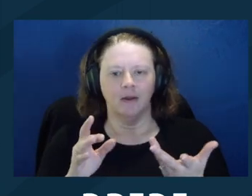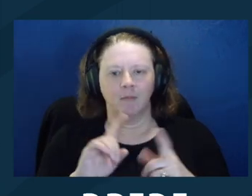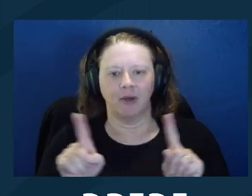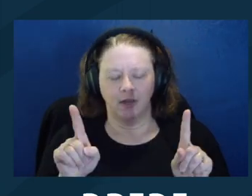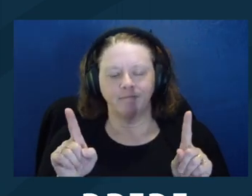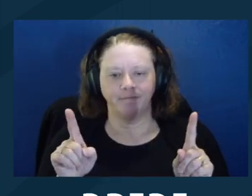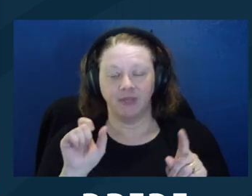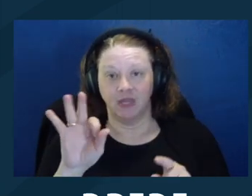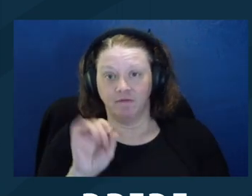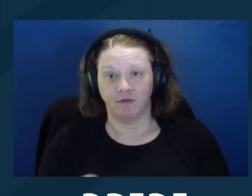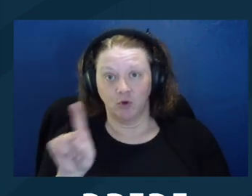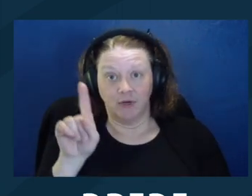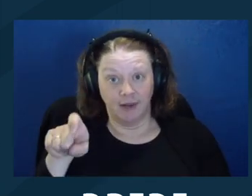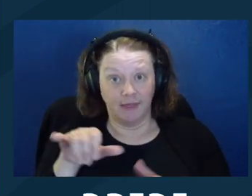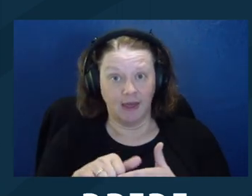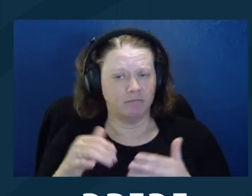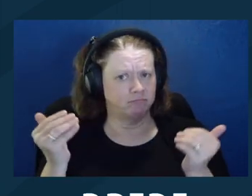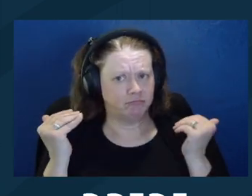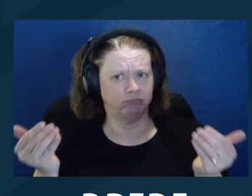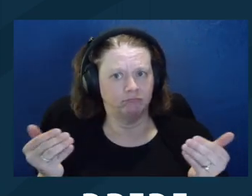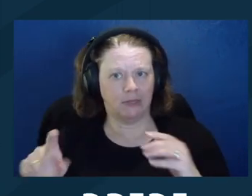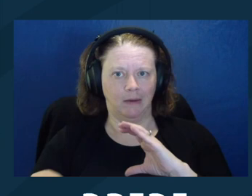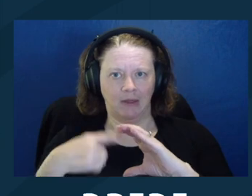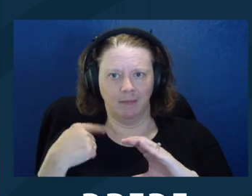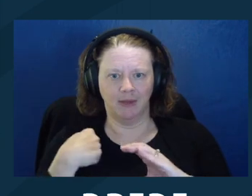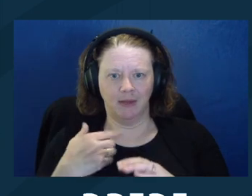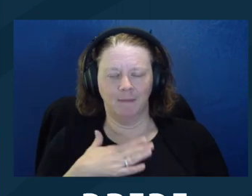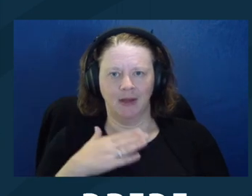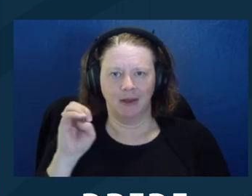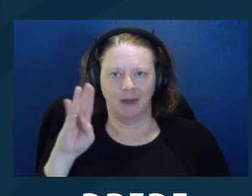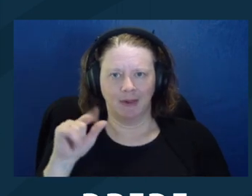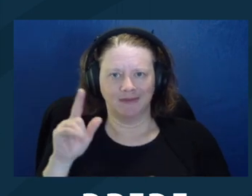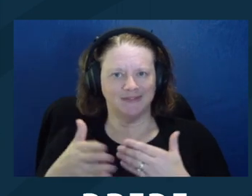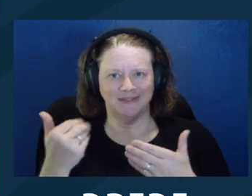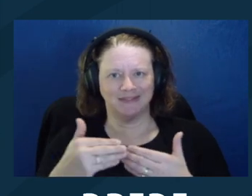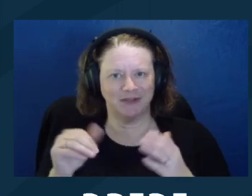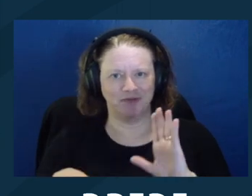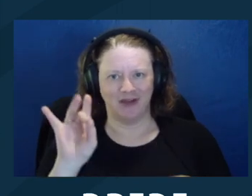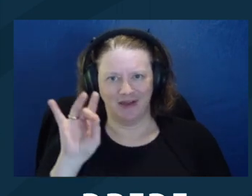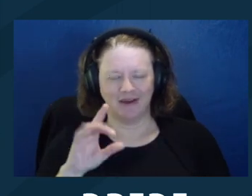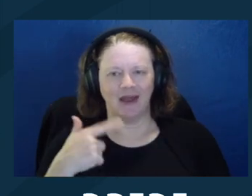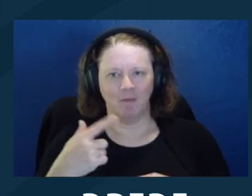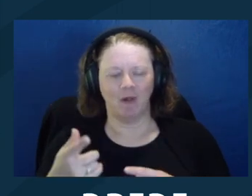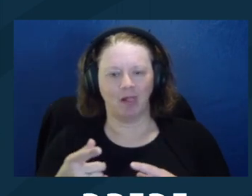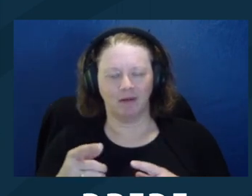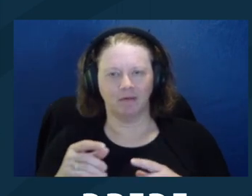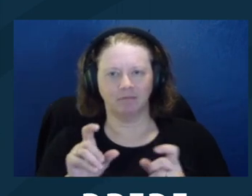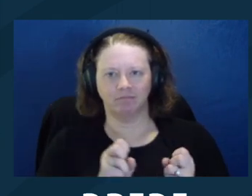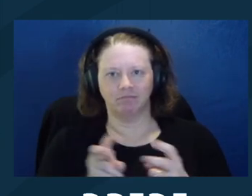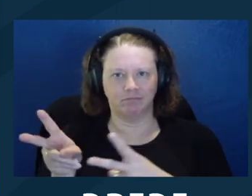And this time we just didn't include the link to that. But if anyone needs it, feel free